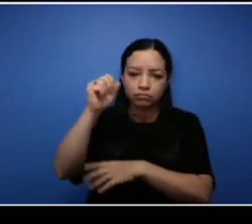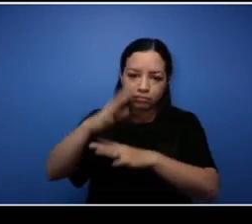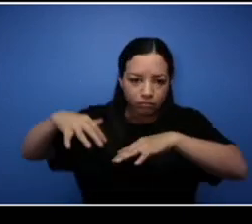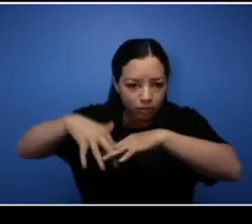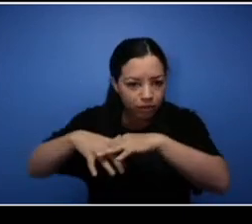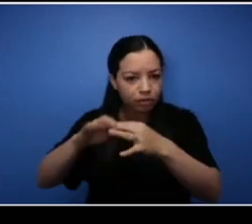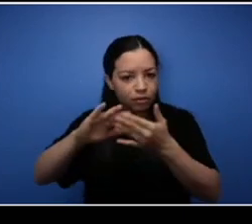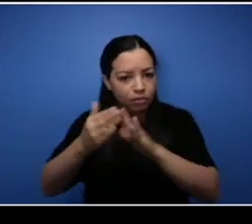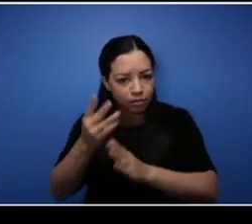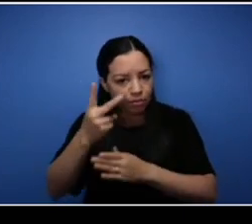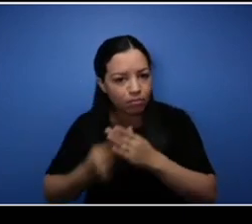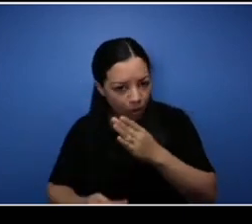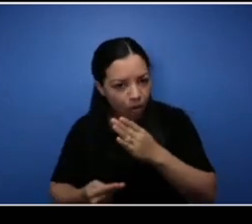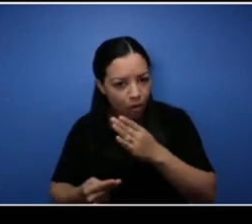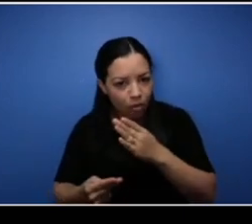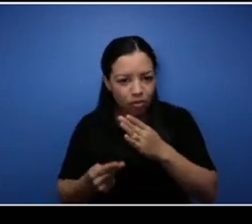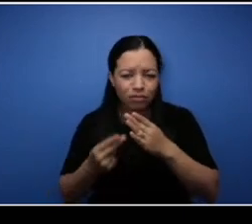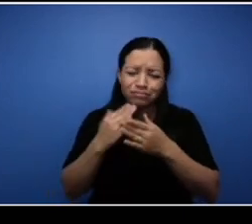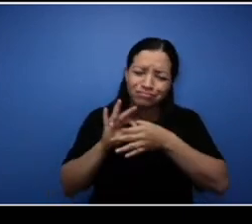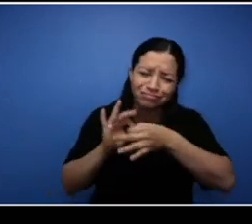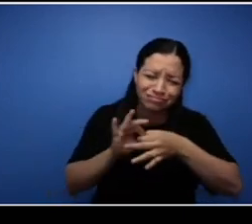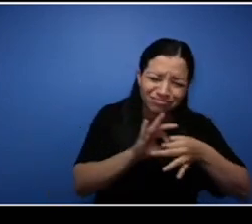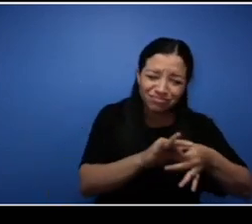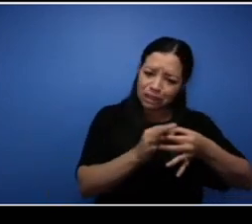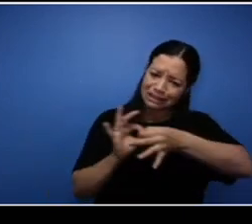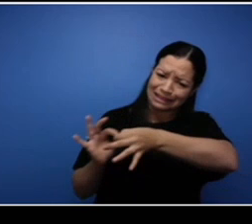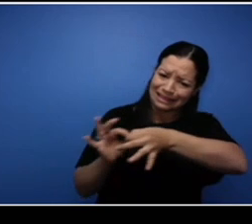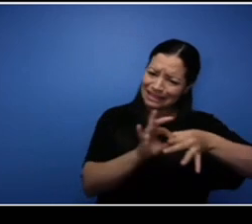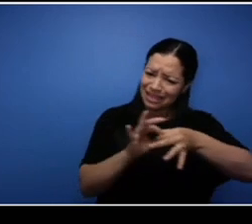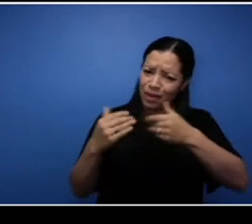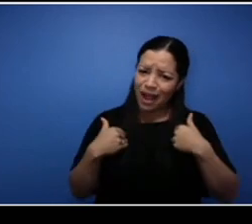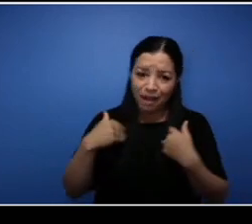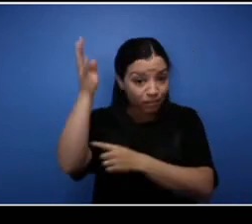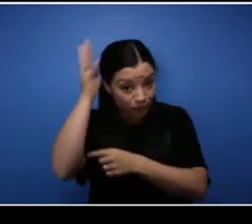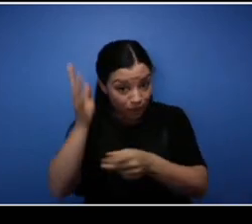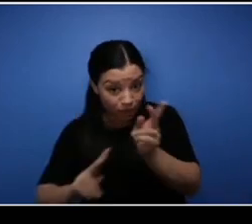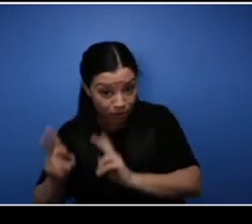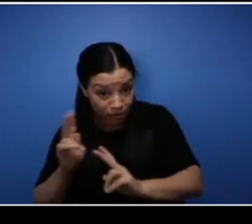there are differences, there is a deep interconnectedness between the Mi'kmaq people and the historic